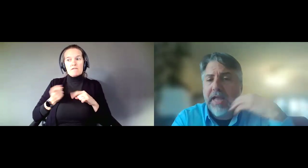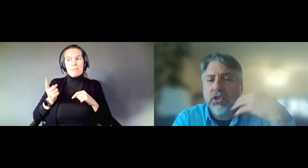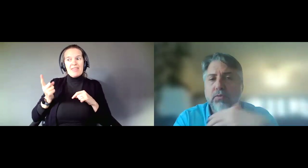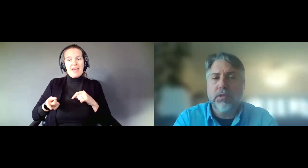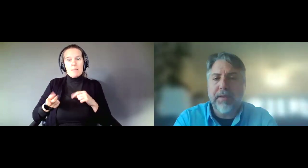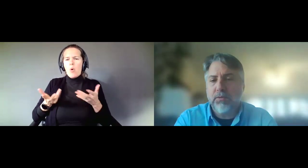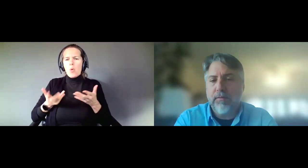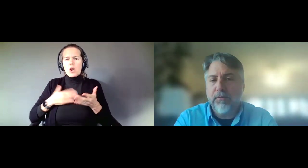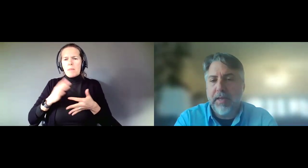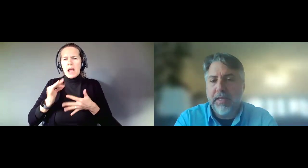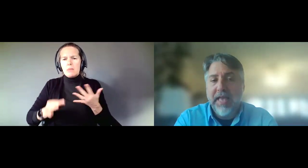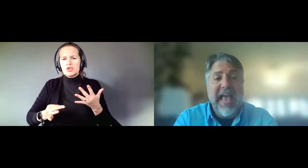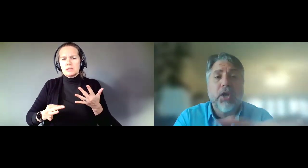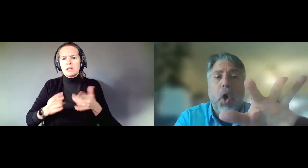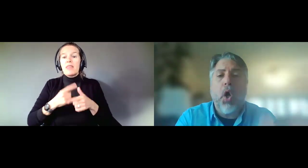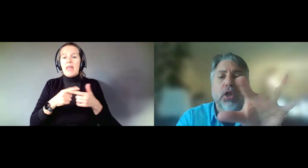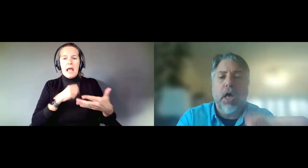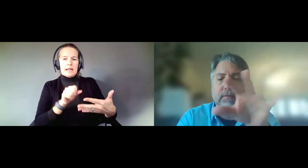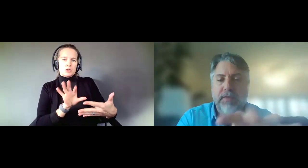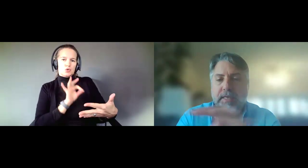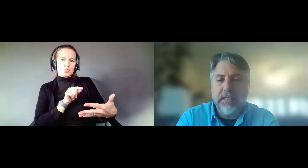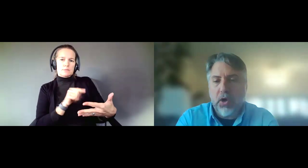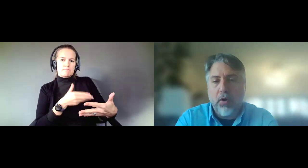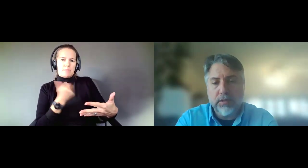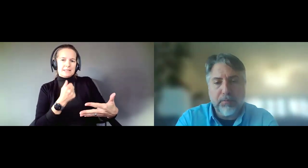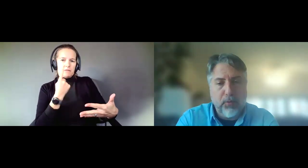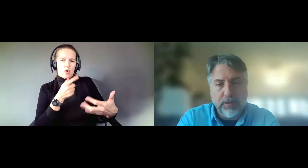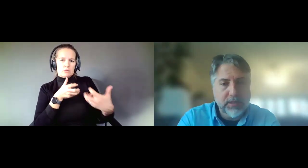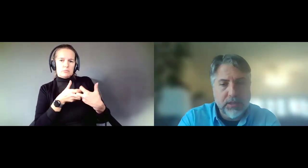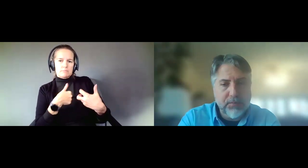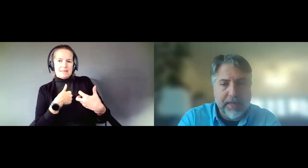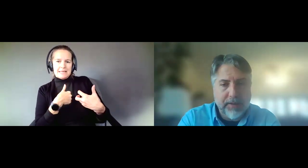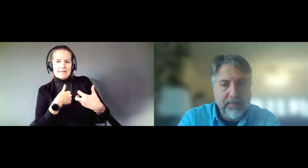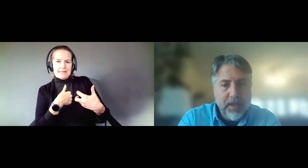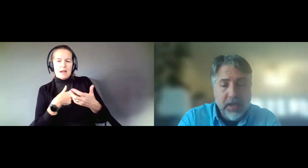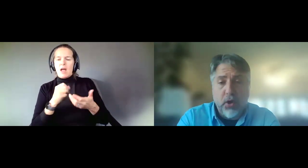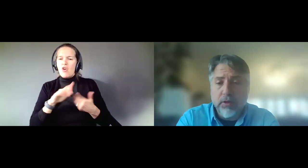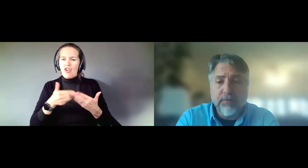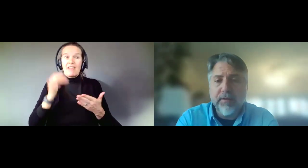and choose the best one for me, and all of these are Supported Decision Making because they all